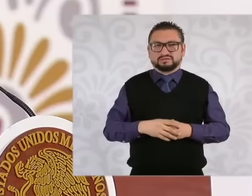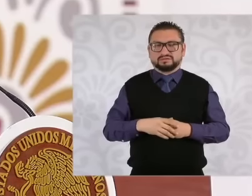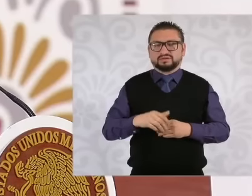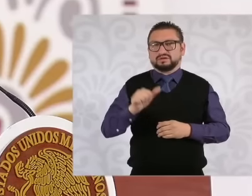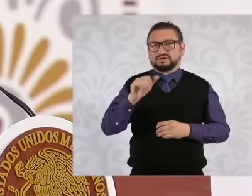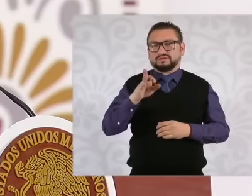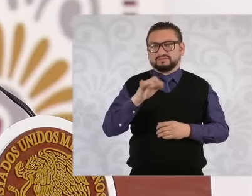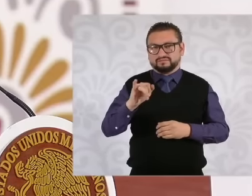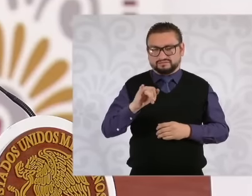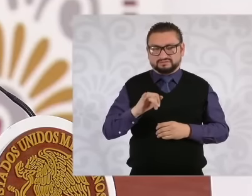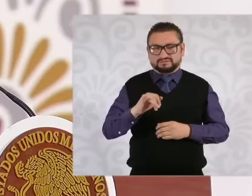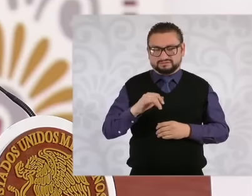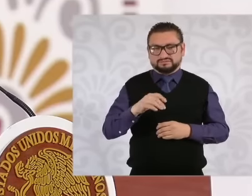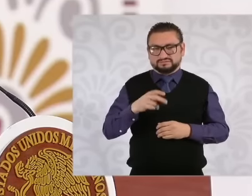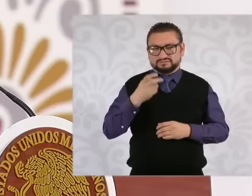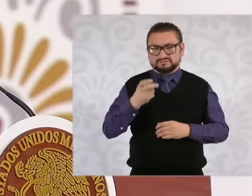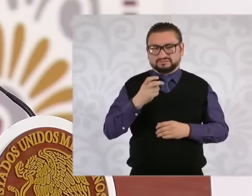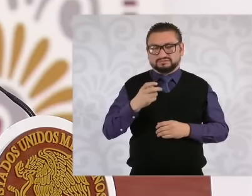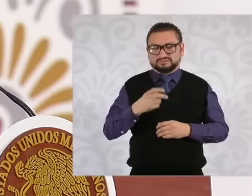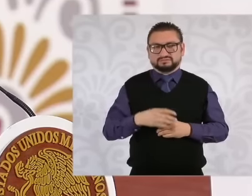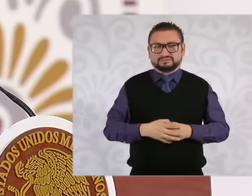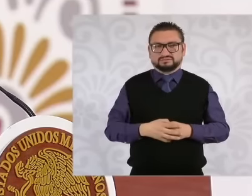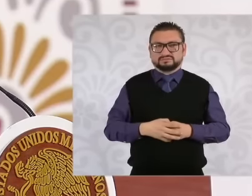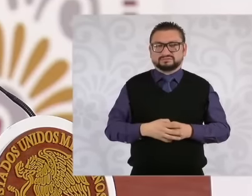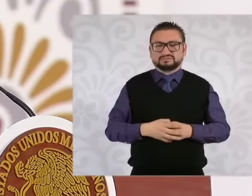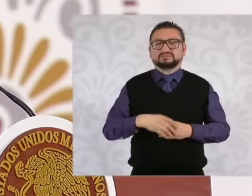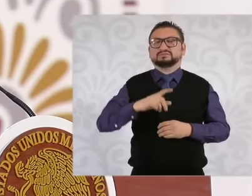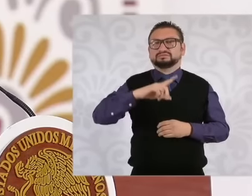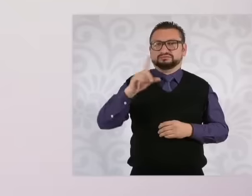investigation agency and then he became secretary of